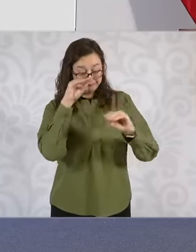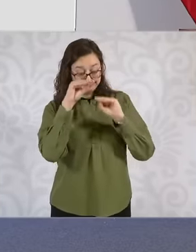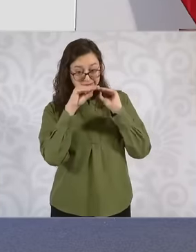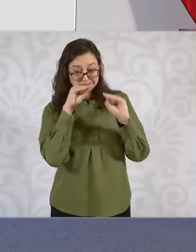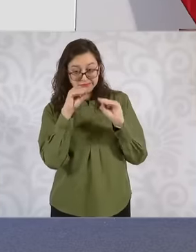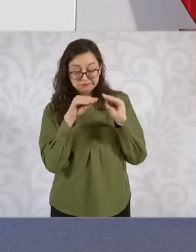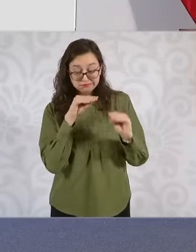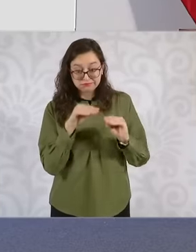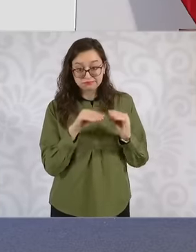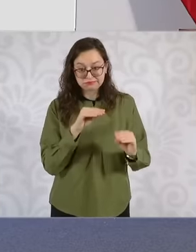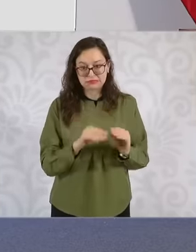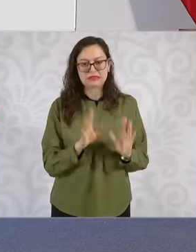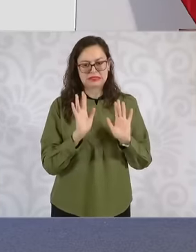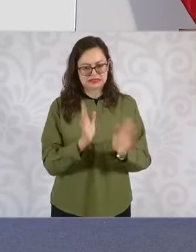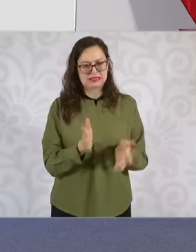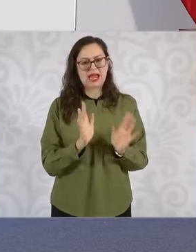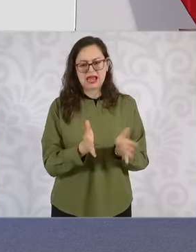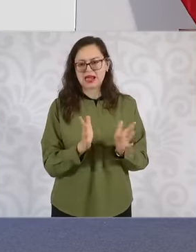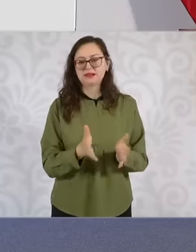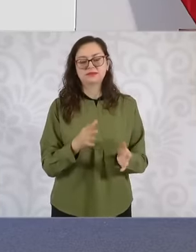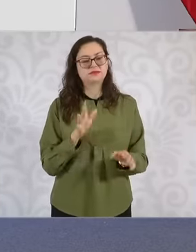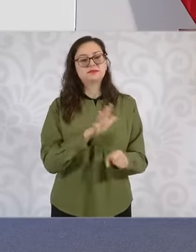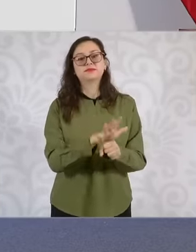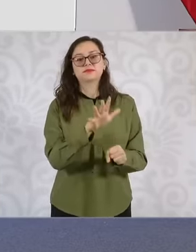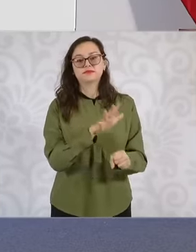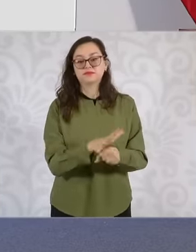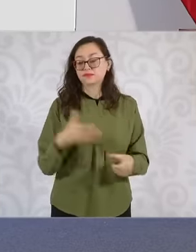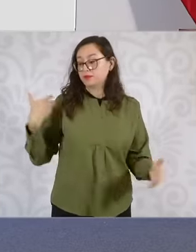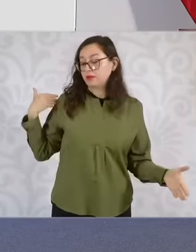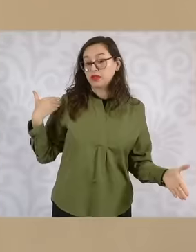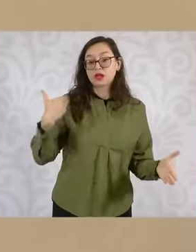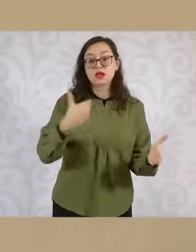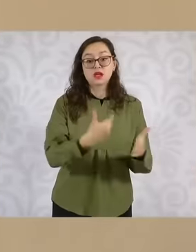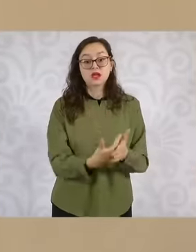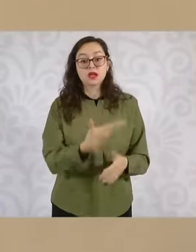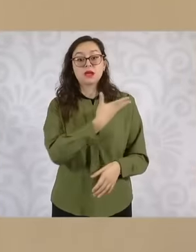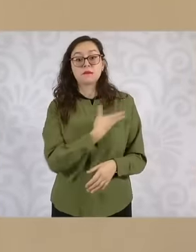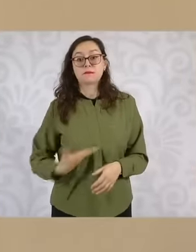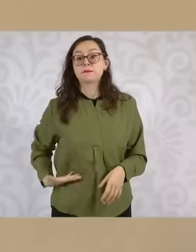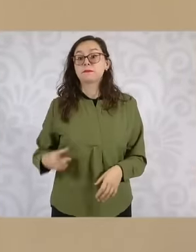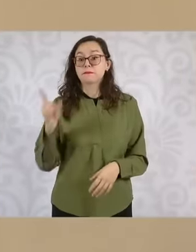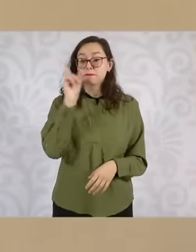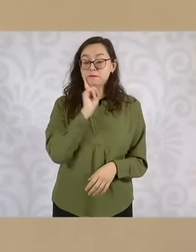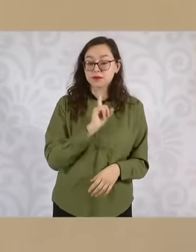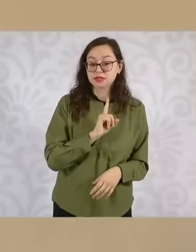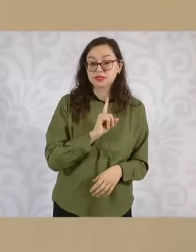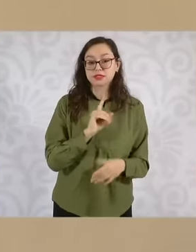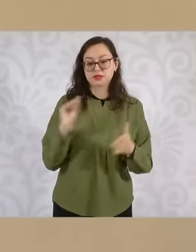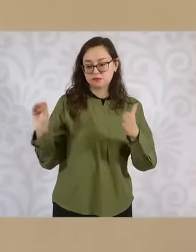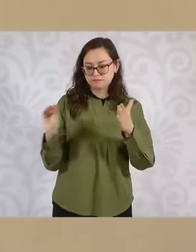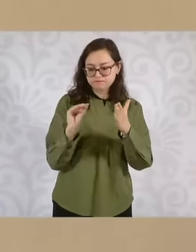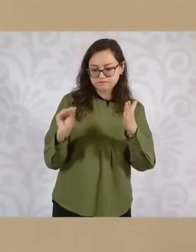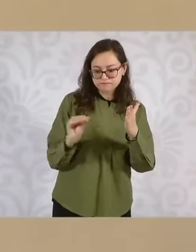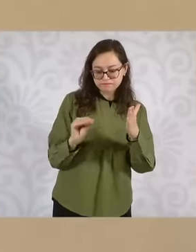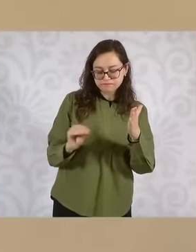time in the development process with the guidelines that the president has given us. What does it consist of? We start first